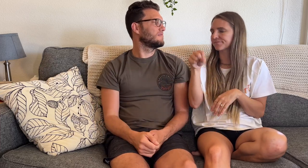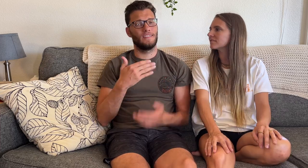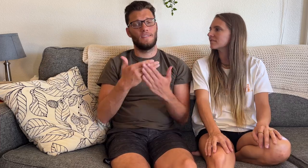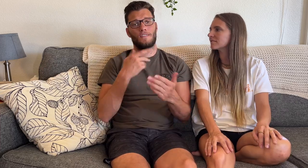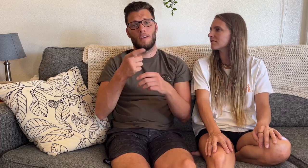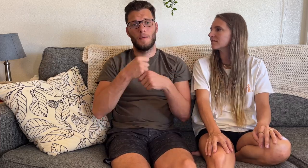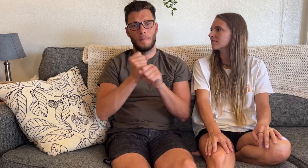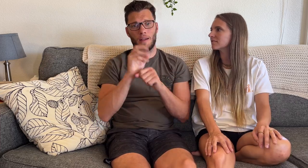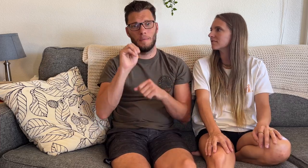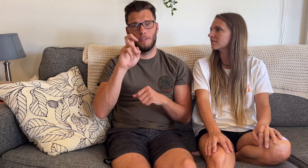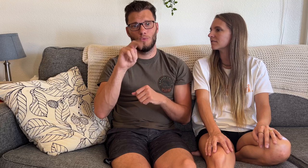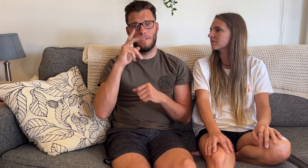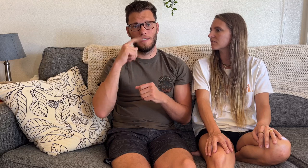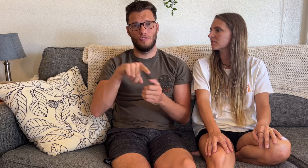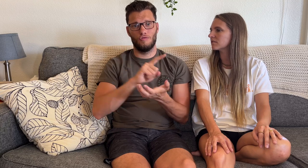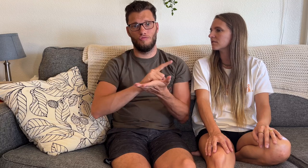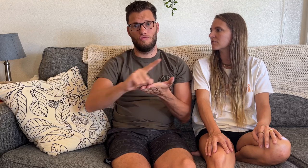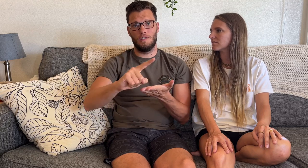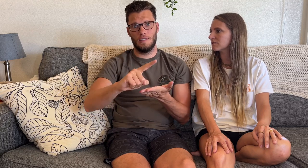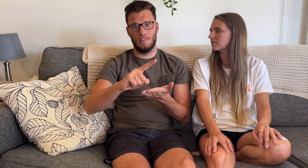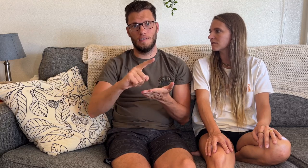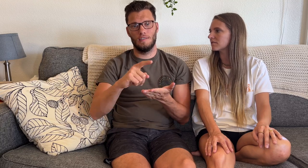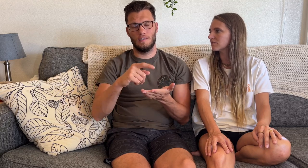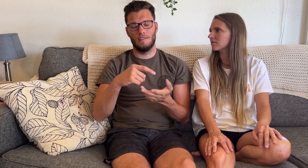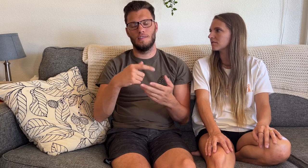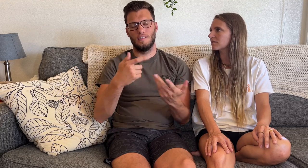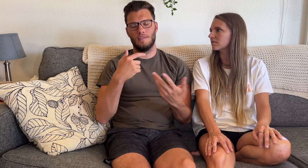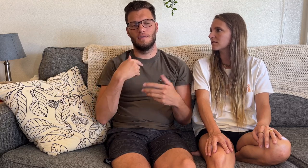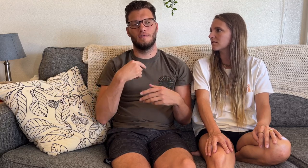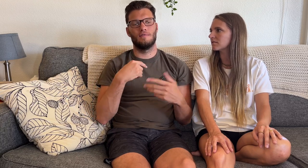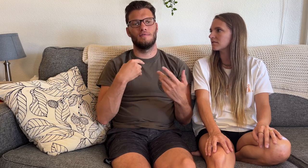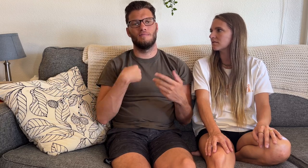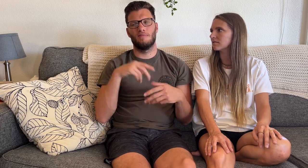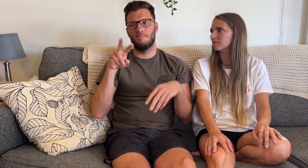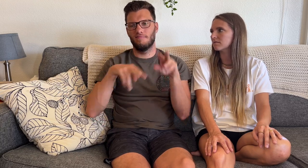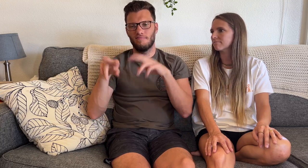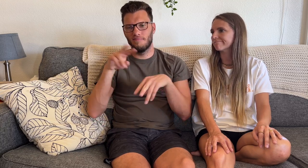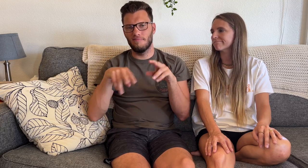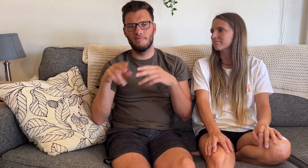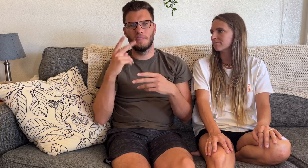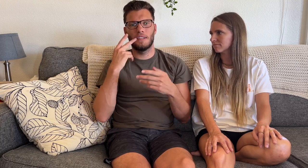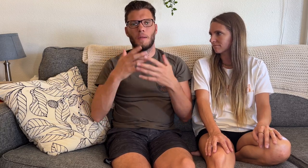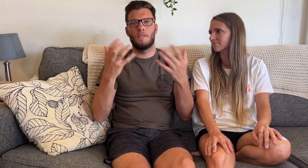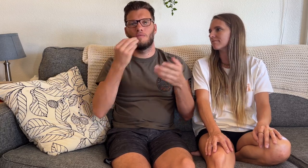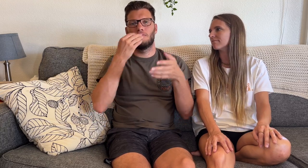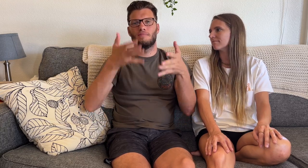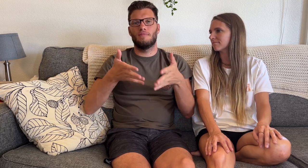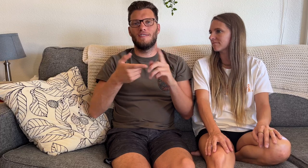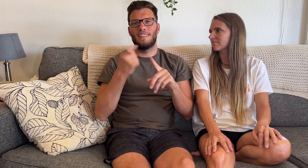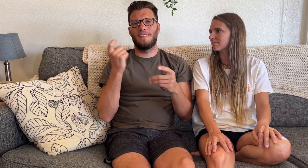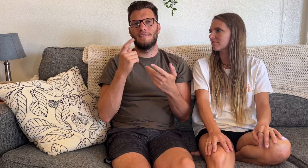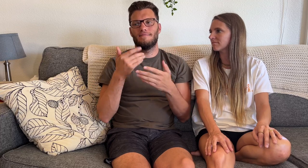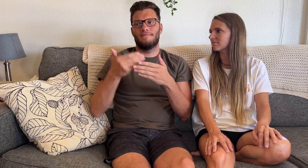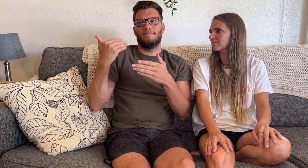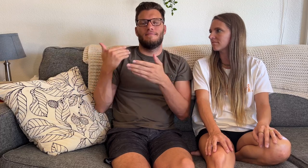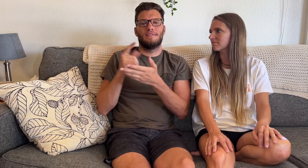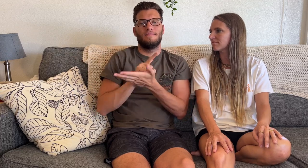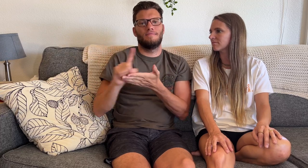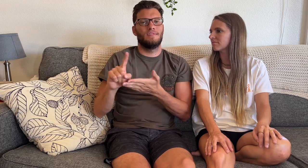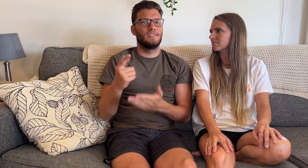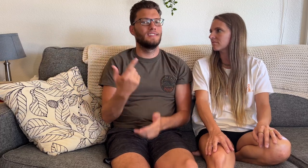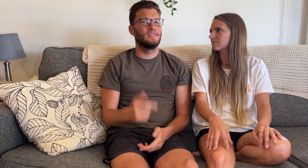Before you make a menu for the week, we always look to see what we have left from the week prior.